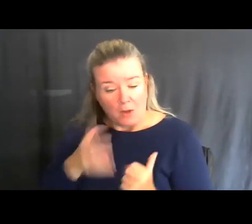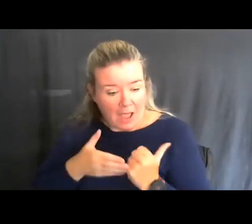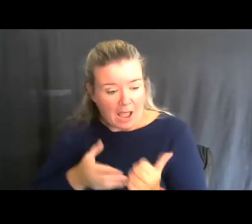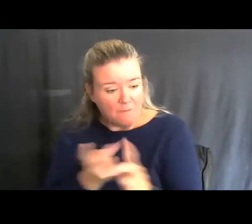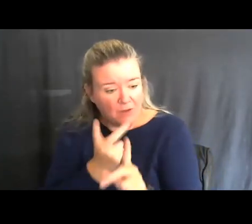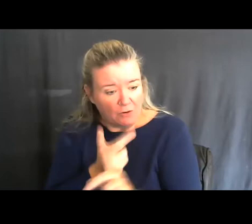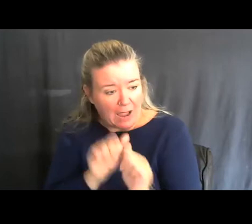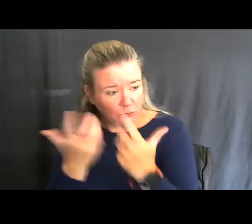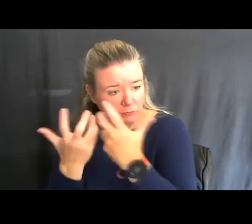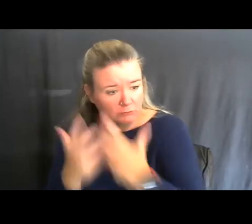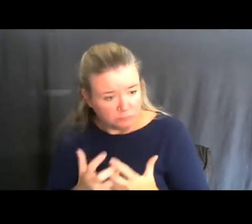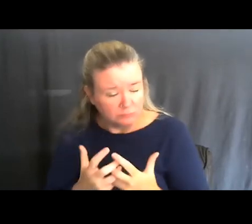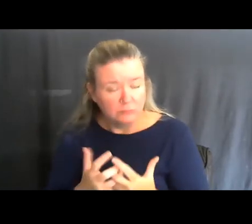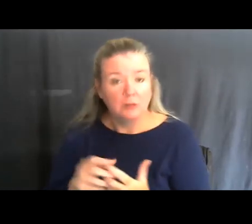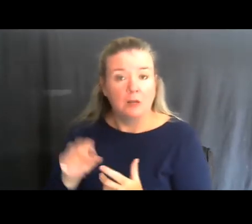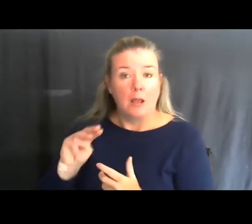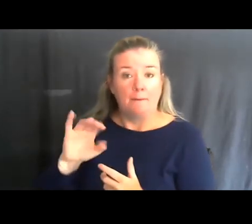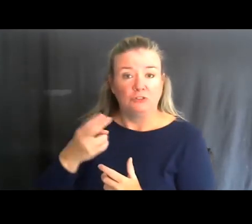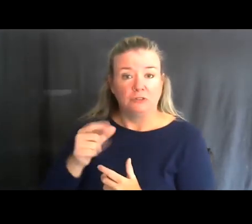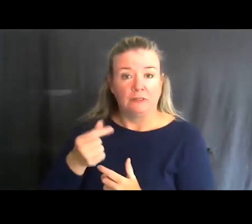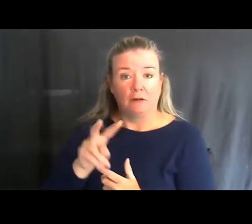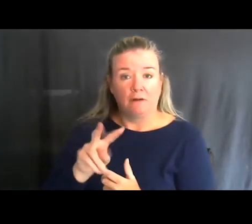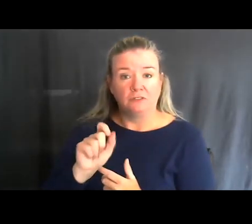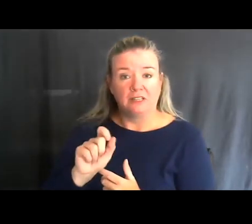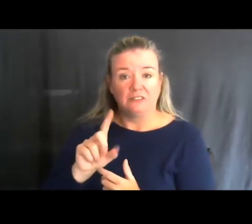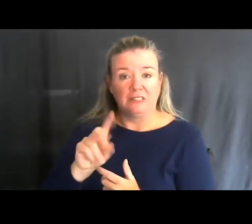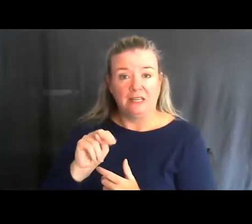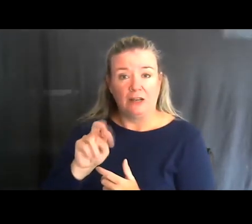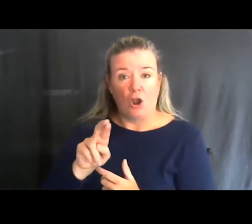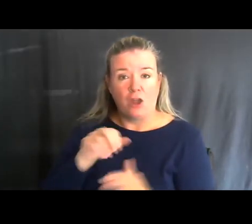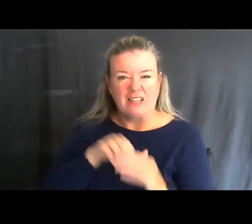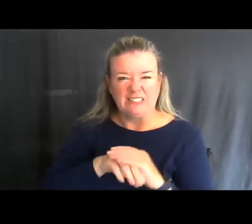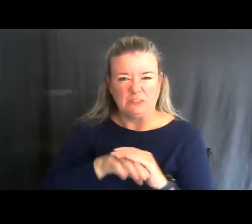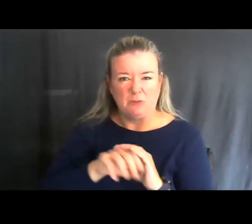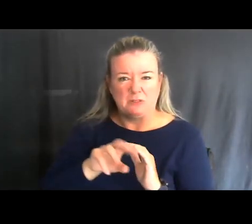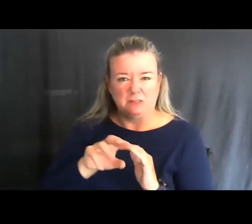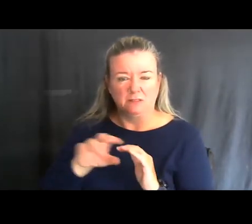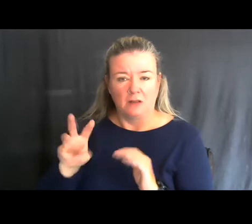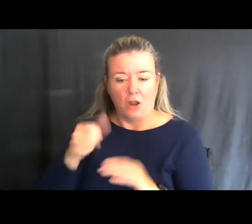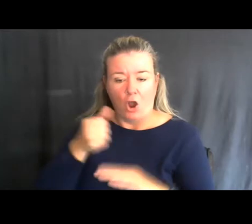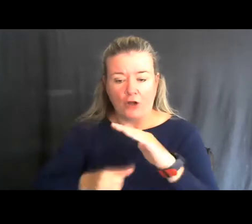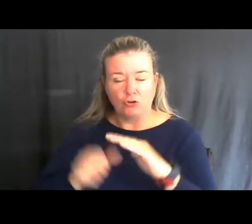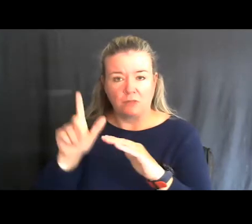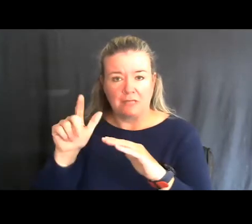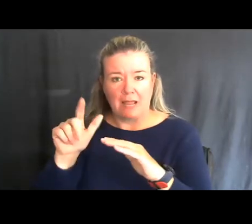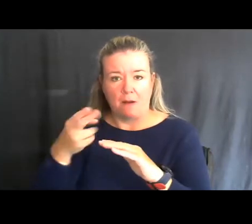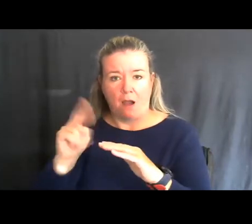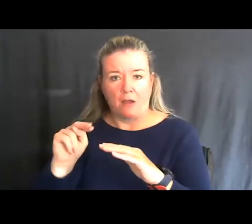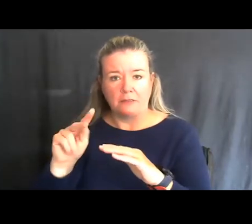Our website at Michigan.gov/DNRAccessibility, under hunting, also lists a number of permits